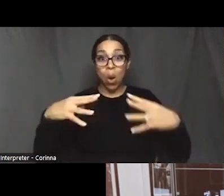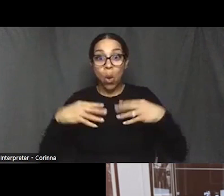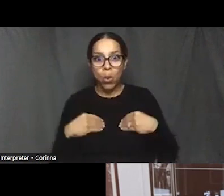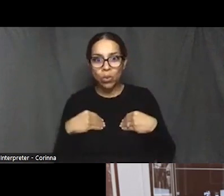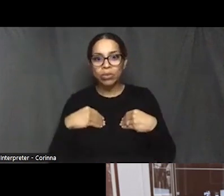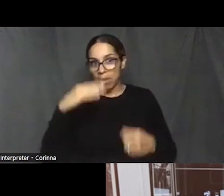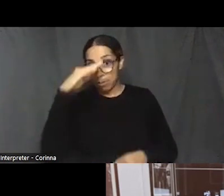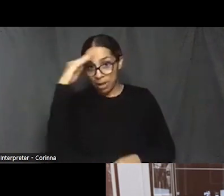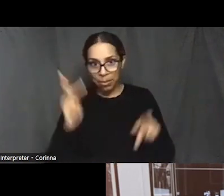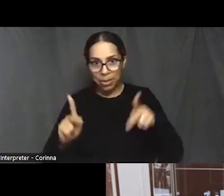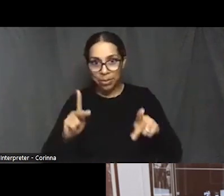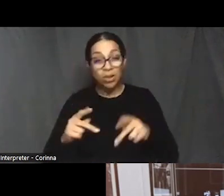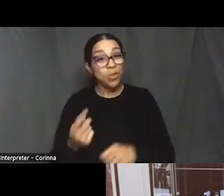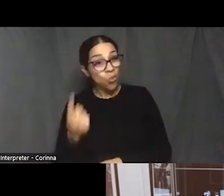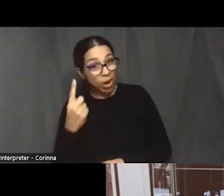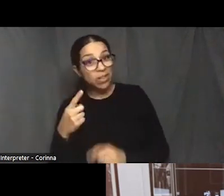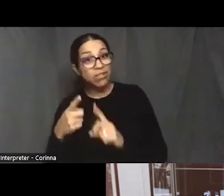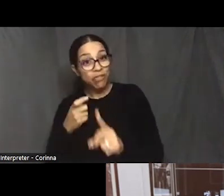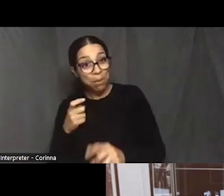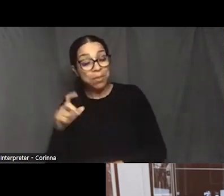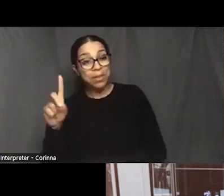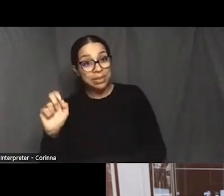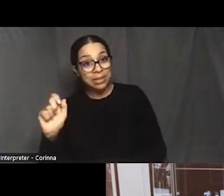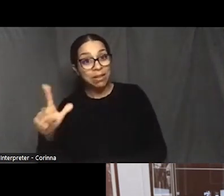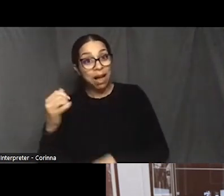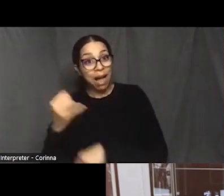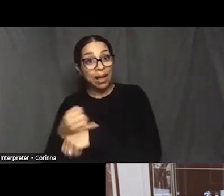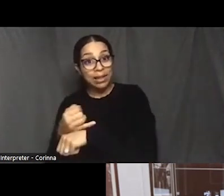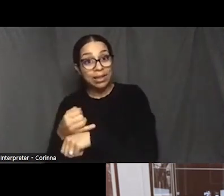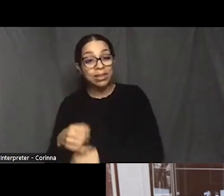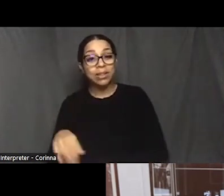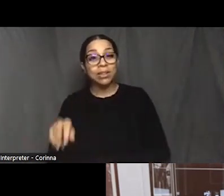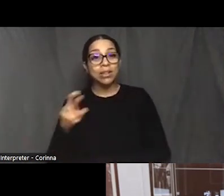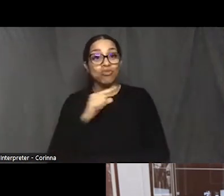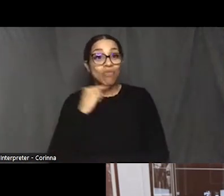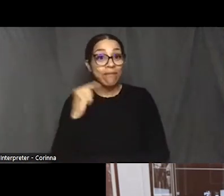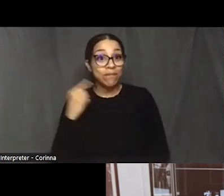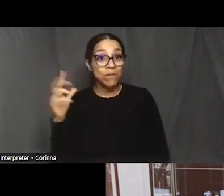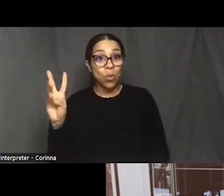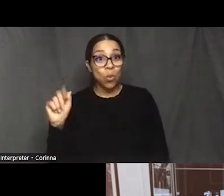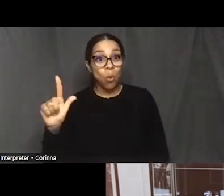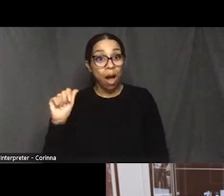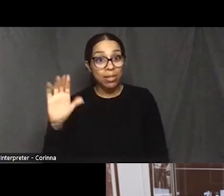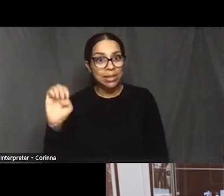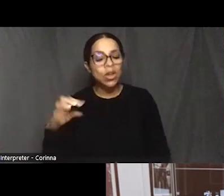And as a matter of fact, Reverend Wallace, his father owned that boat and